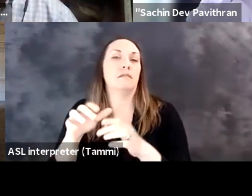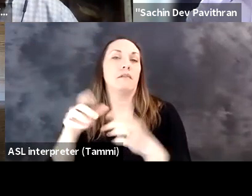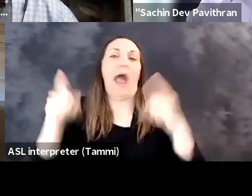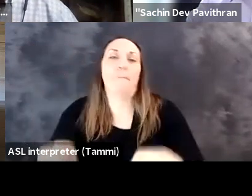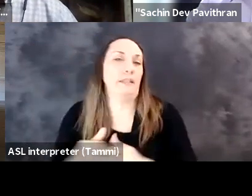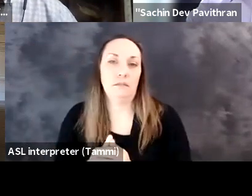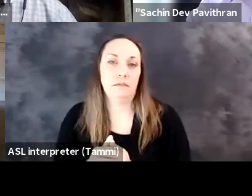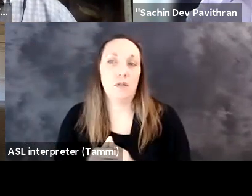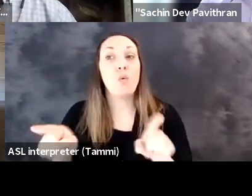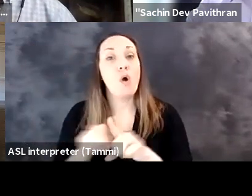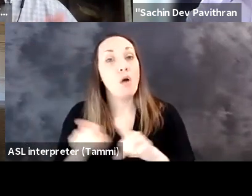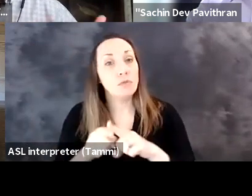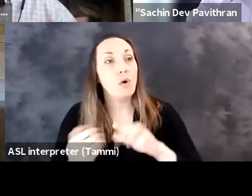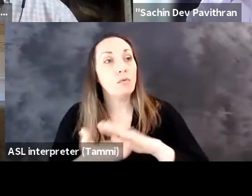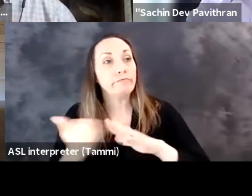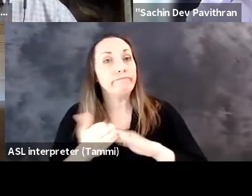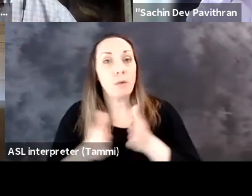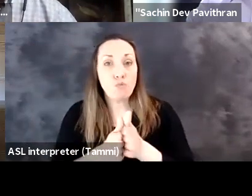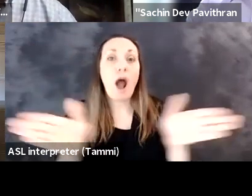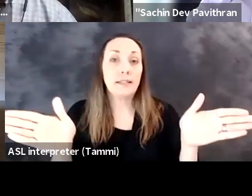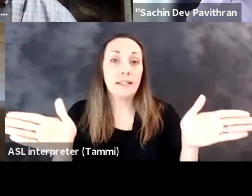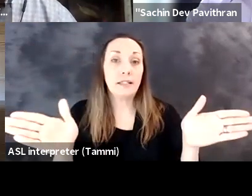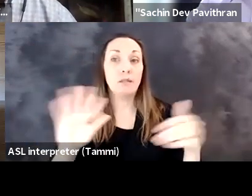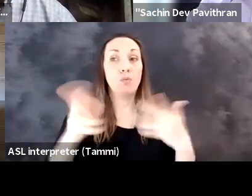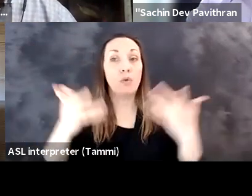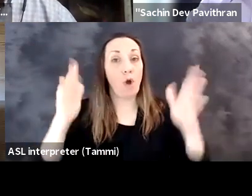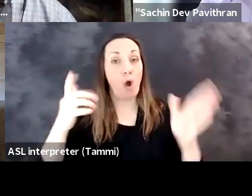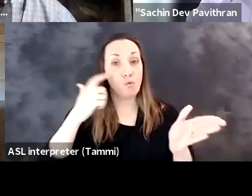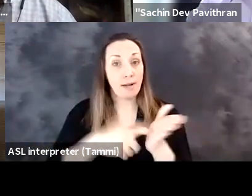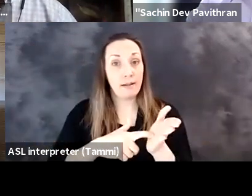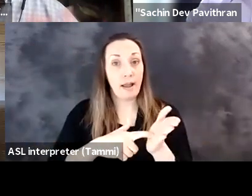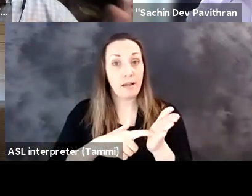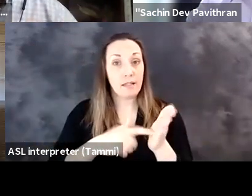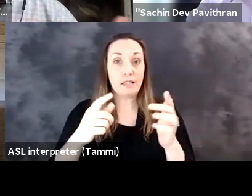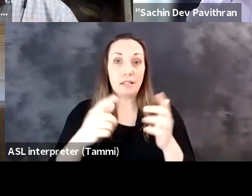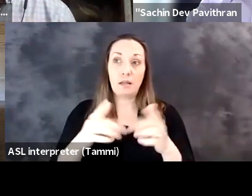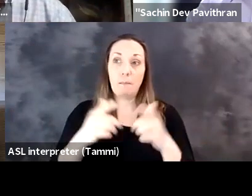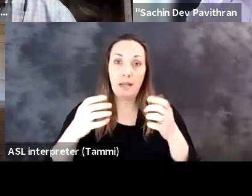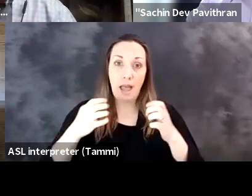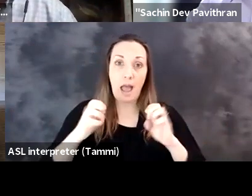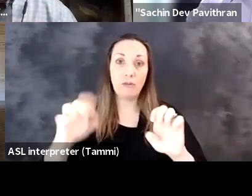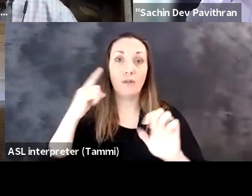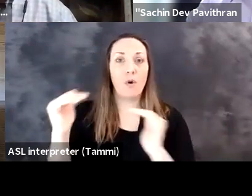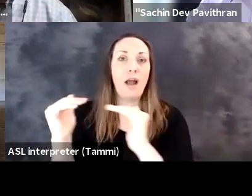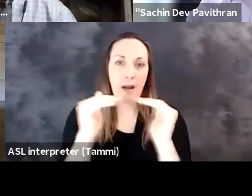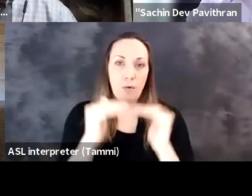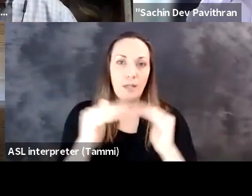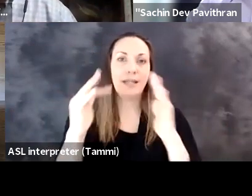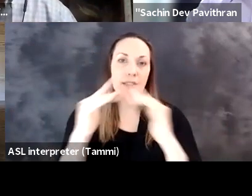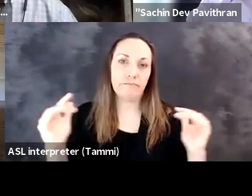be done. And I think we're also operating broadly as we've all recognized in a larger